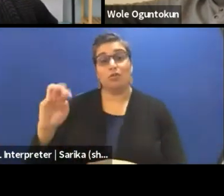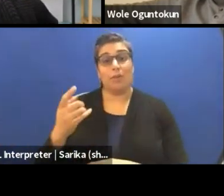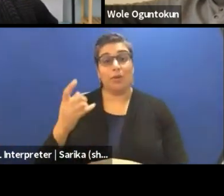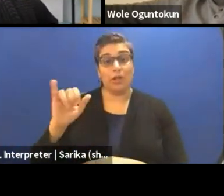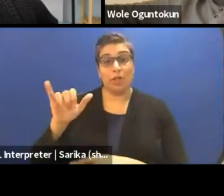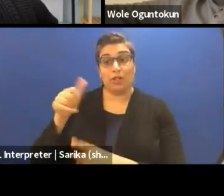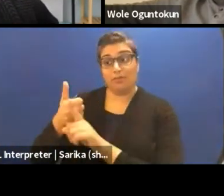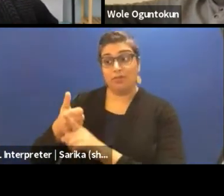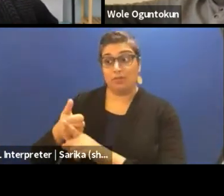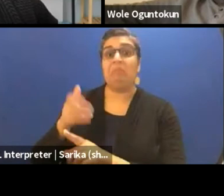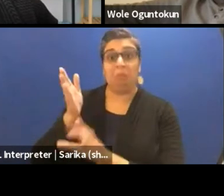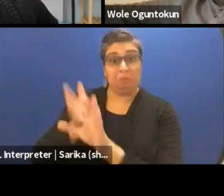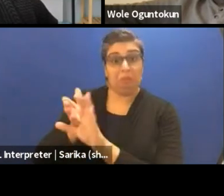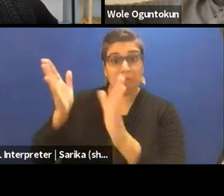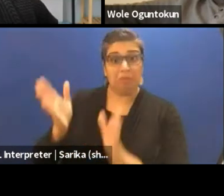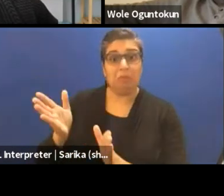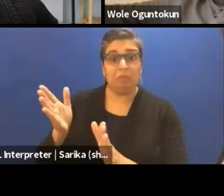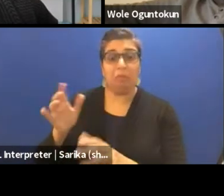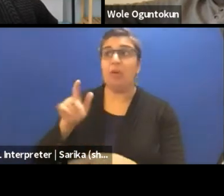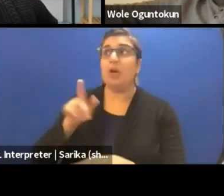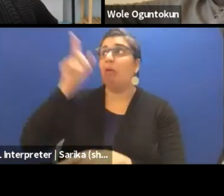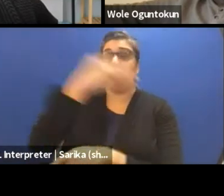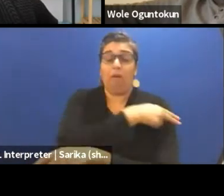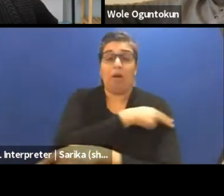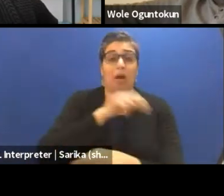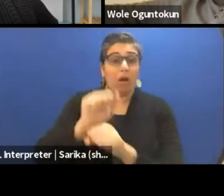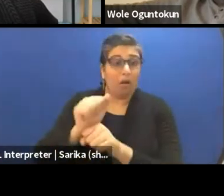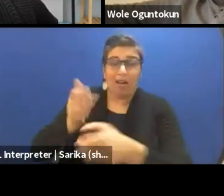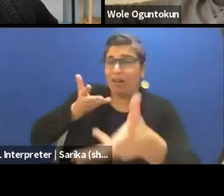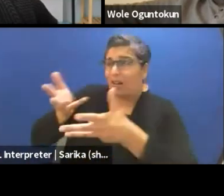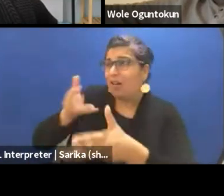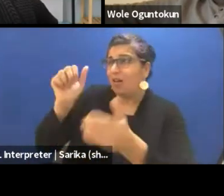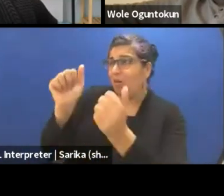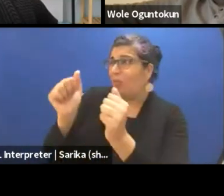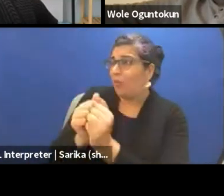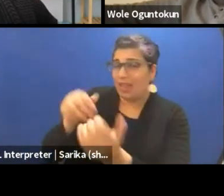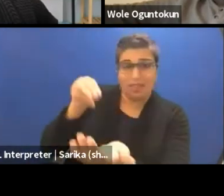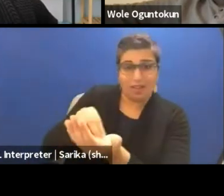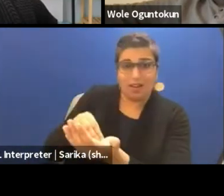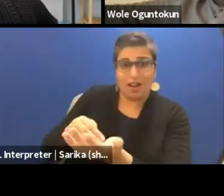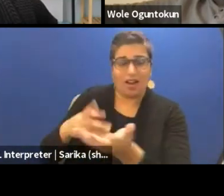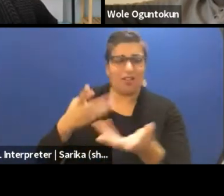We worked at a hospital with a doctor, and the doctor was walking us through what does this mean.